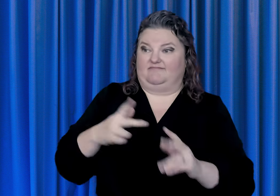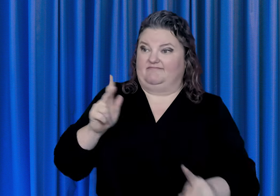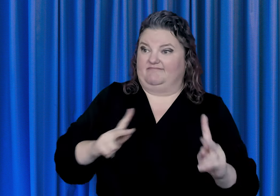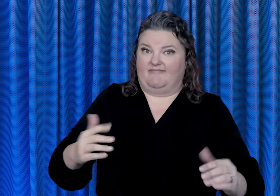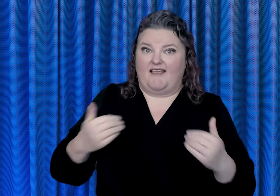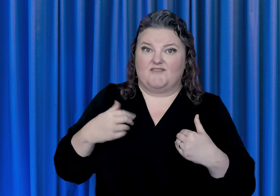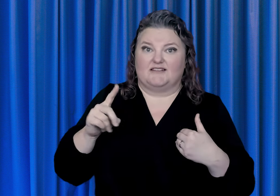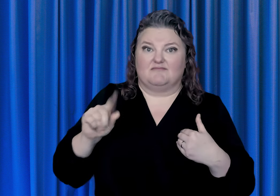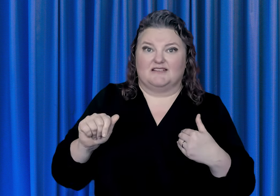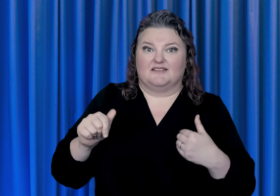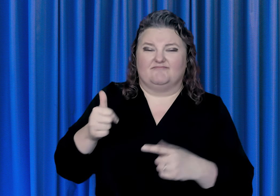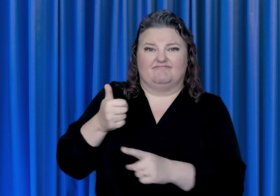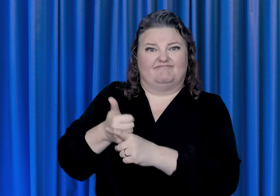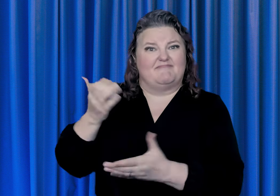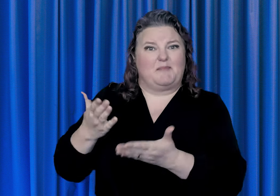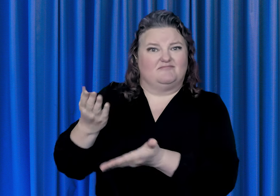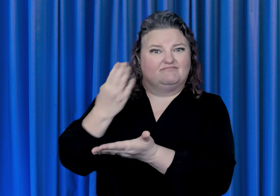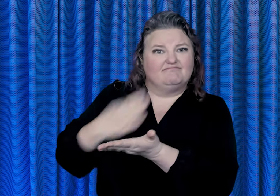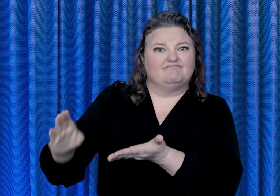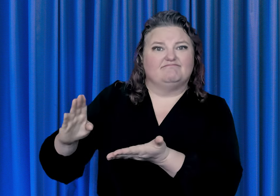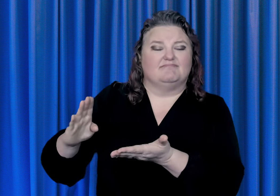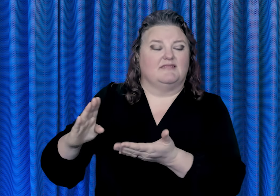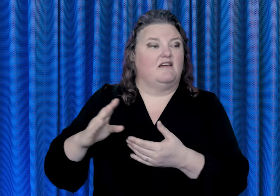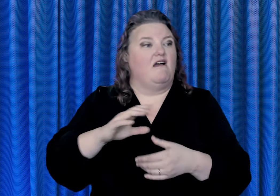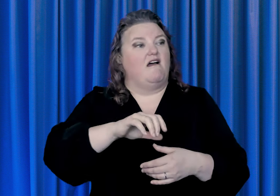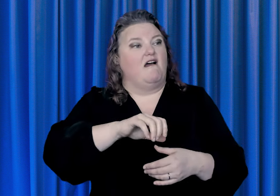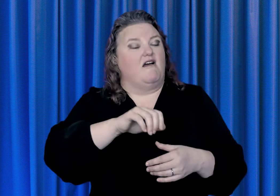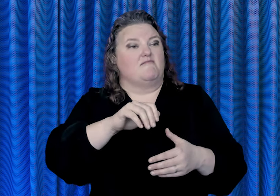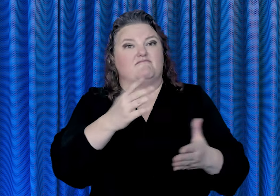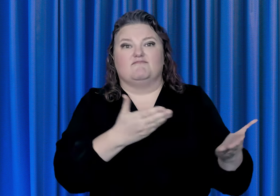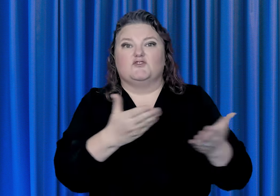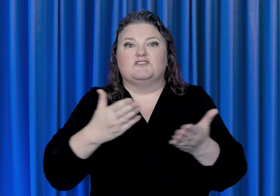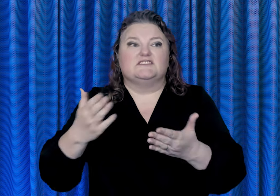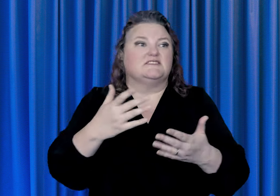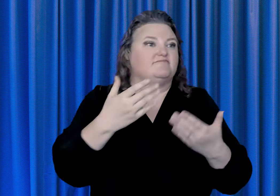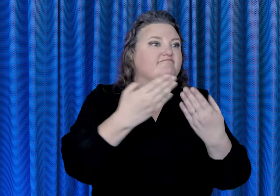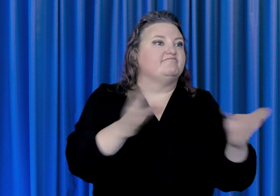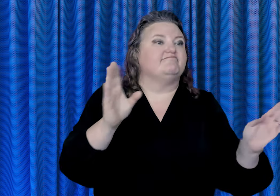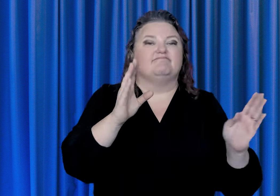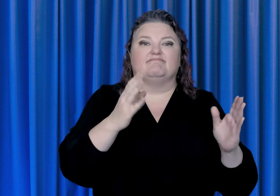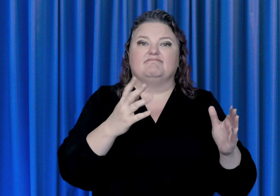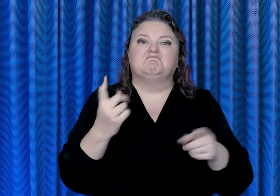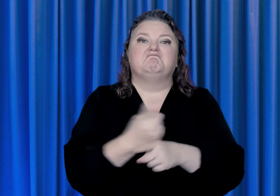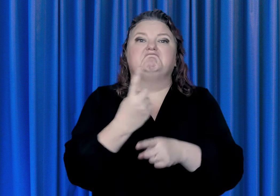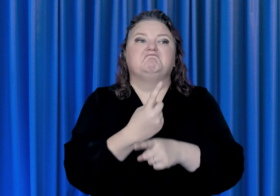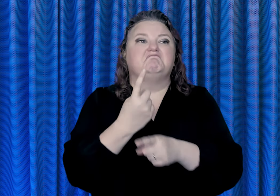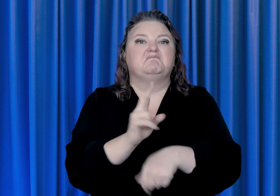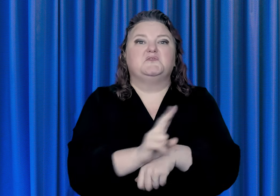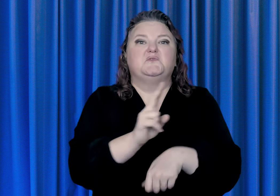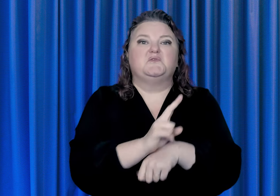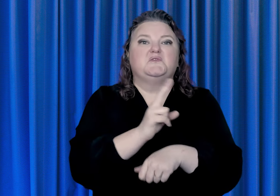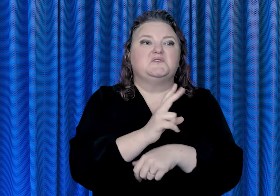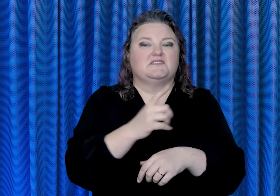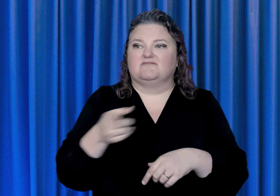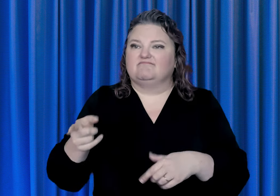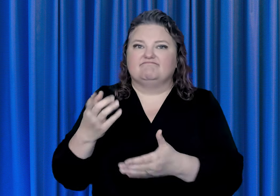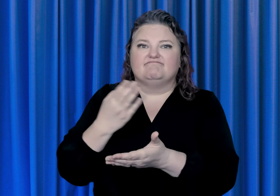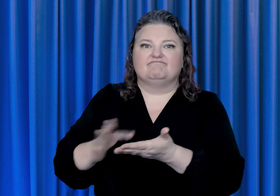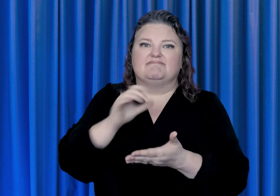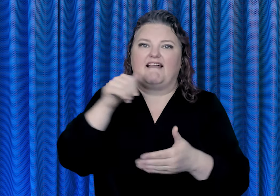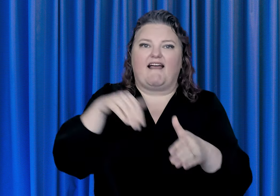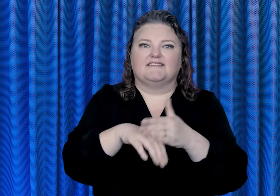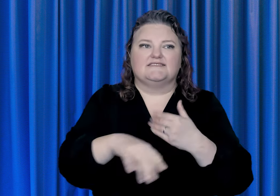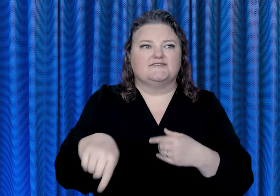with disabilities may be excluded from accessing public services that other people routinely use.